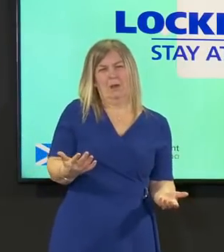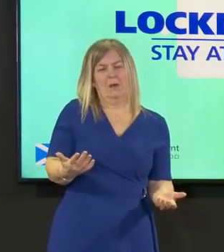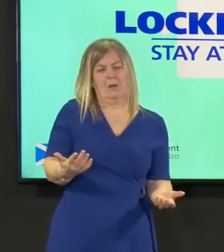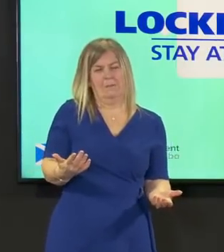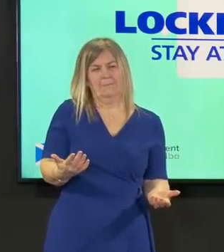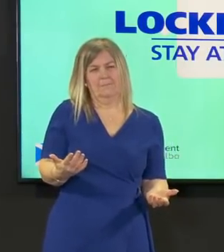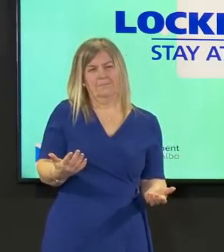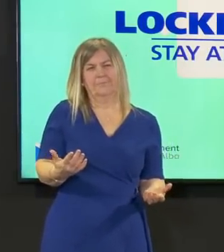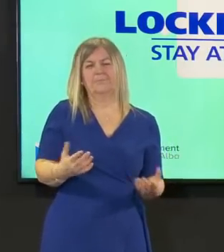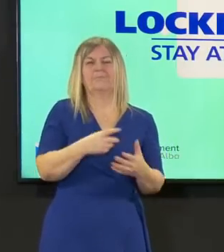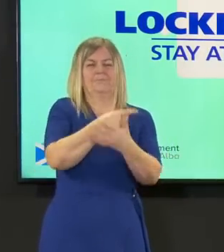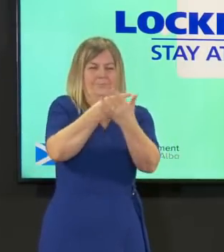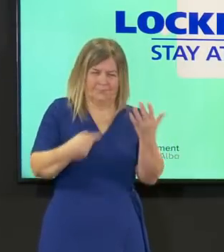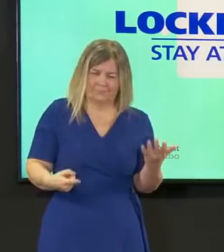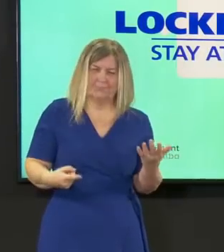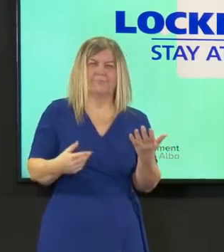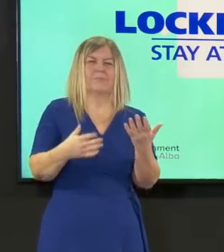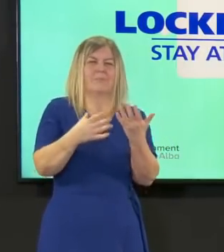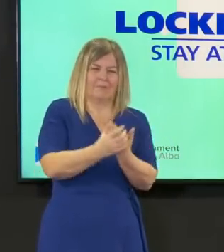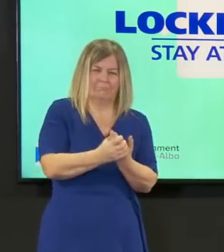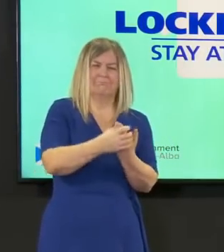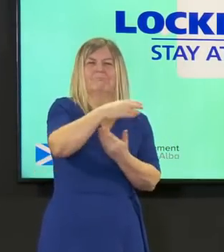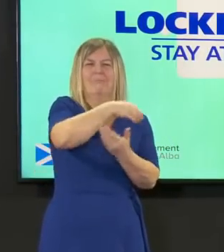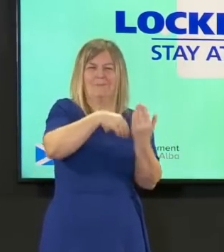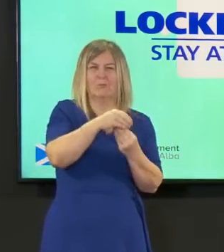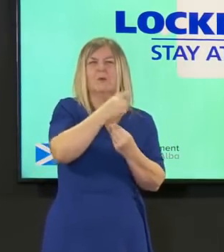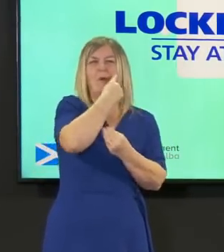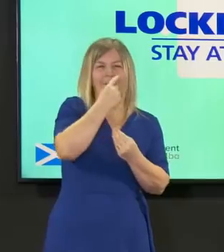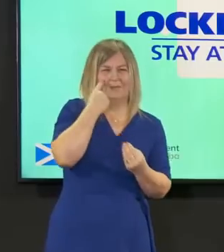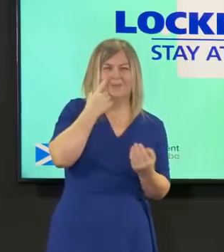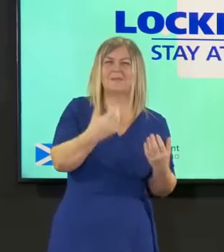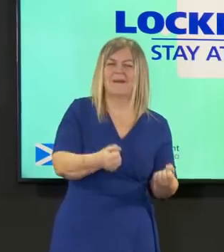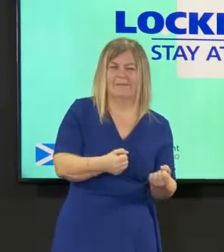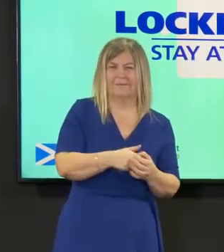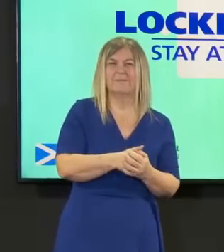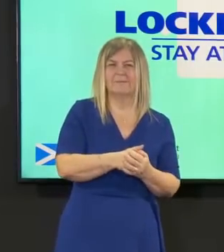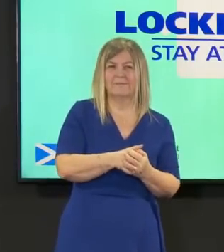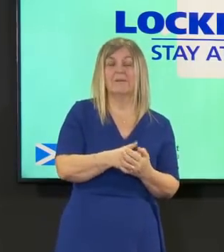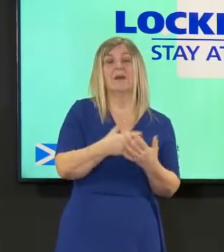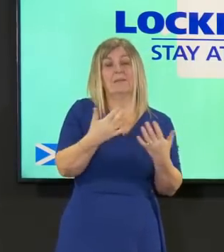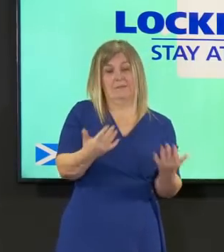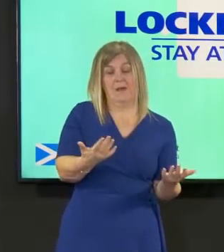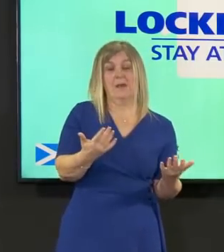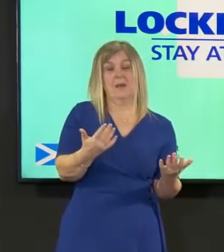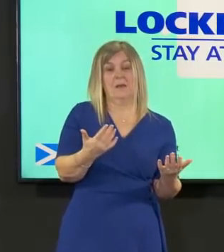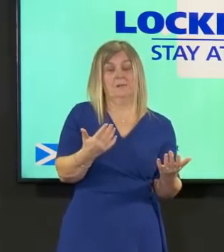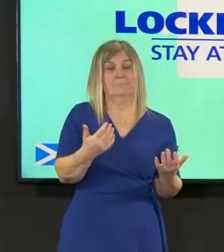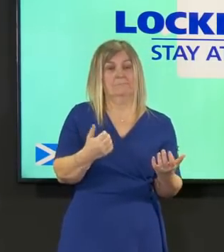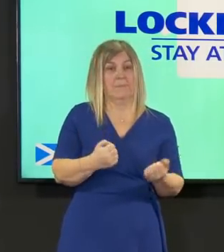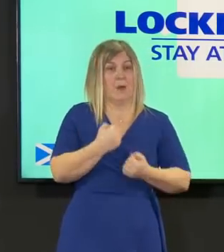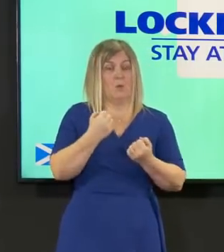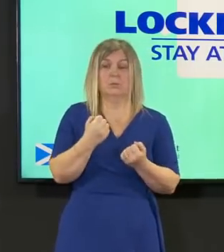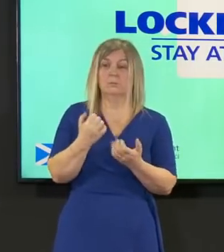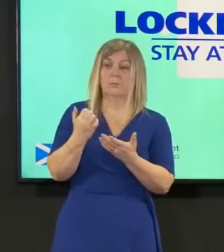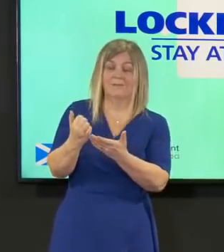the combination of all that evidence that allows our clinical advisors as senior ones like gregor